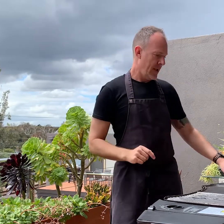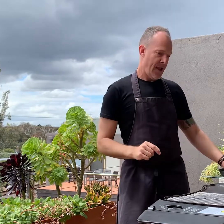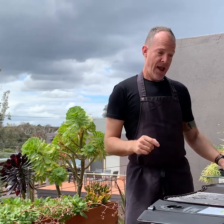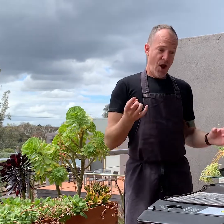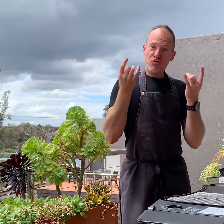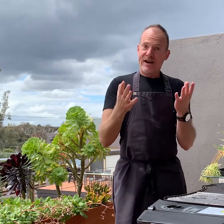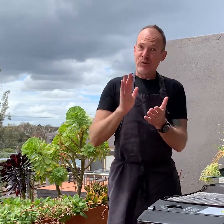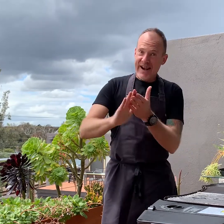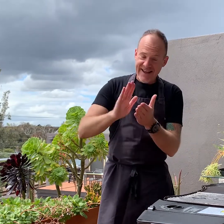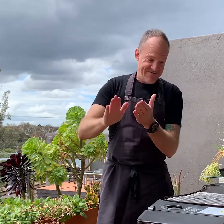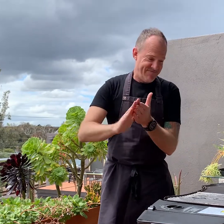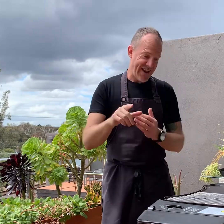Now we are ready to clean.